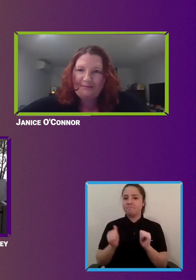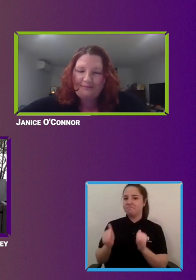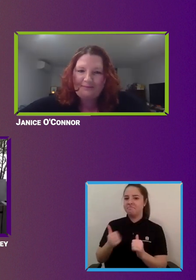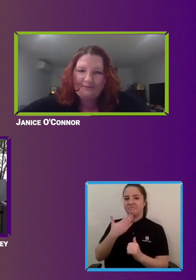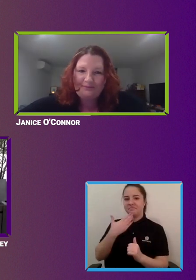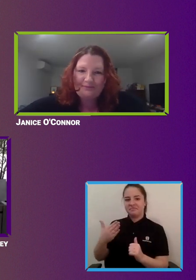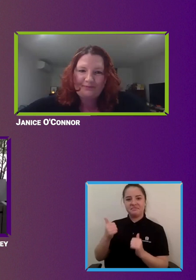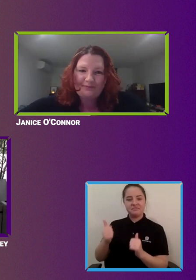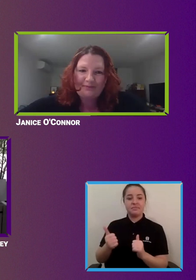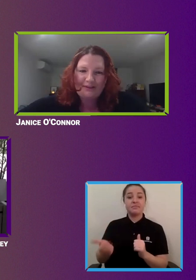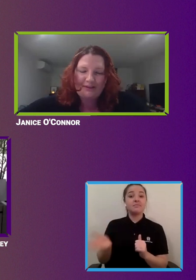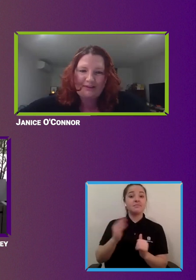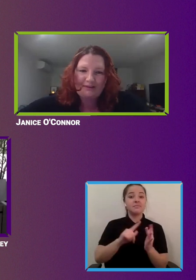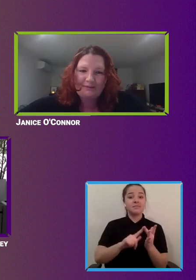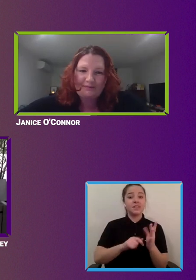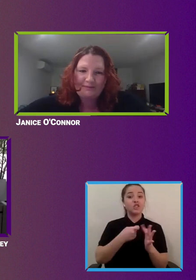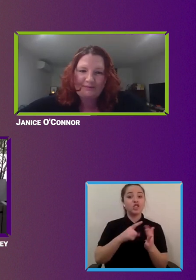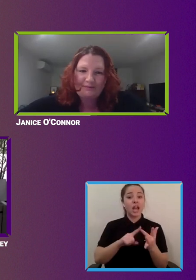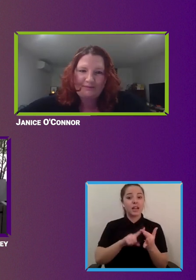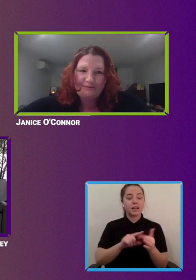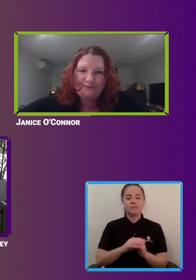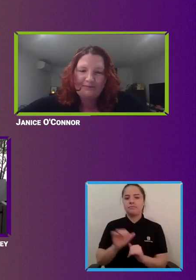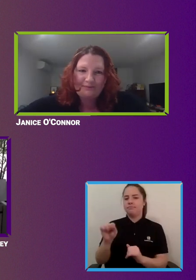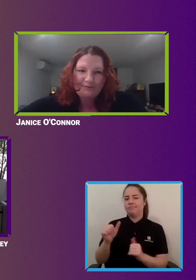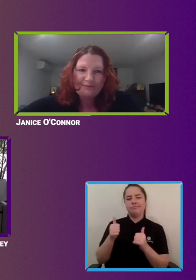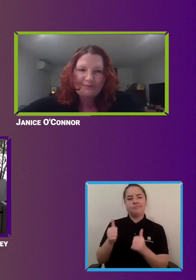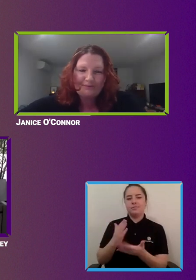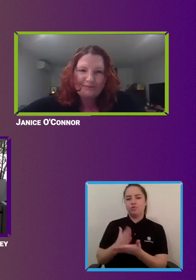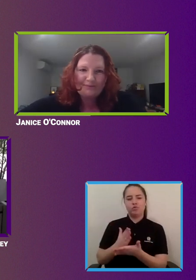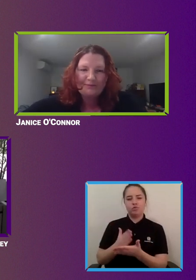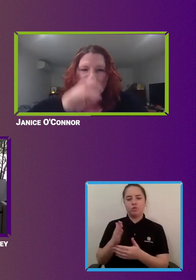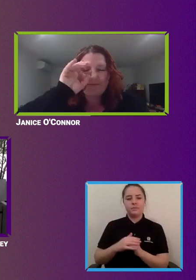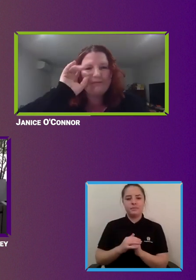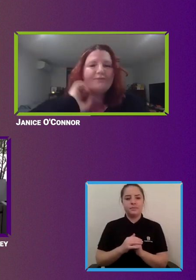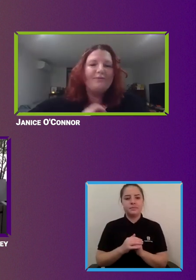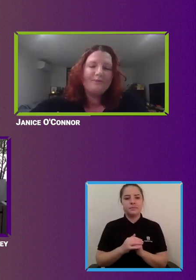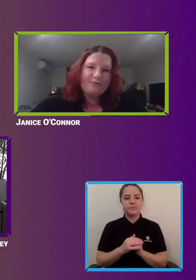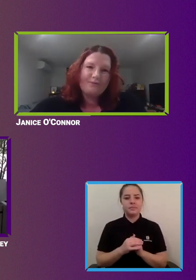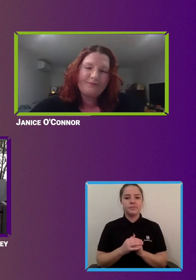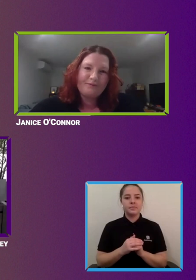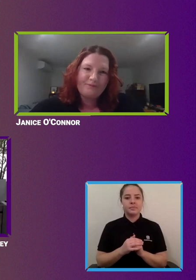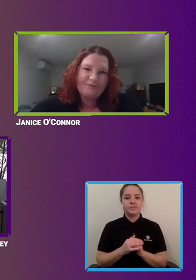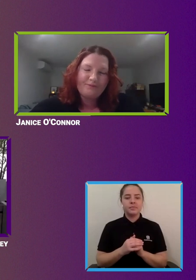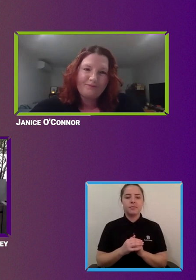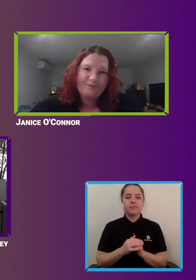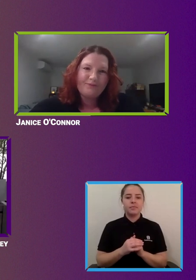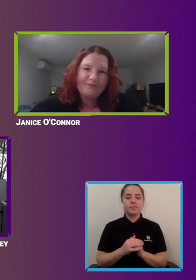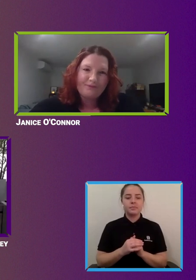and uh there are a lot of caveats that I can hear people are putting in now around you know as far